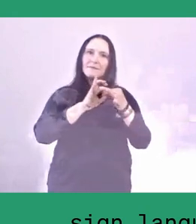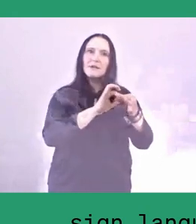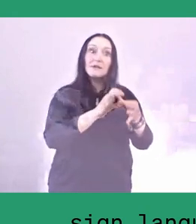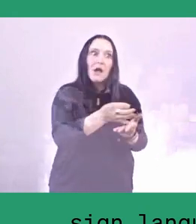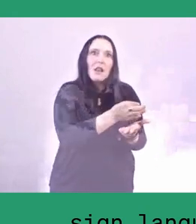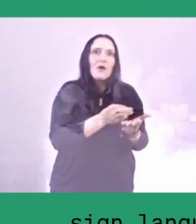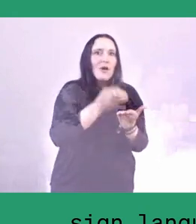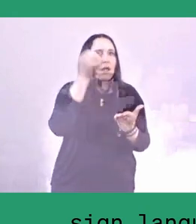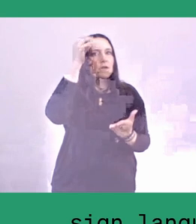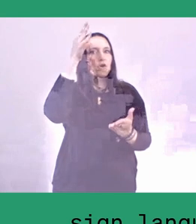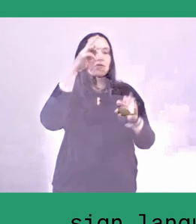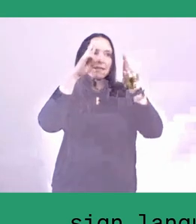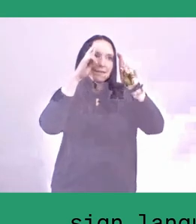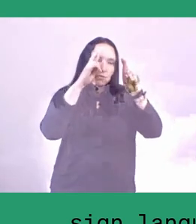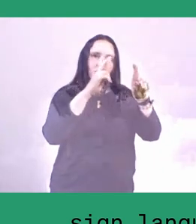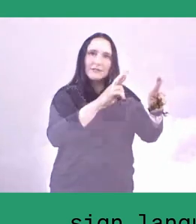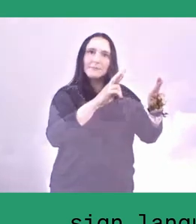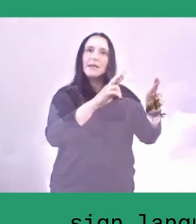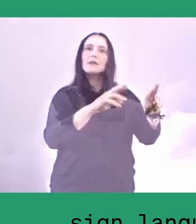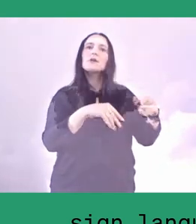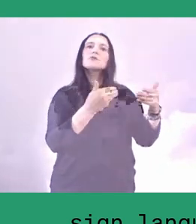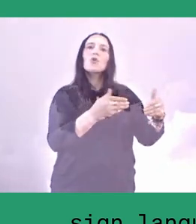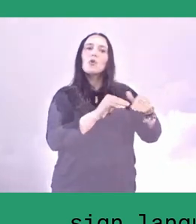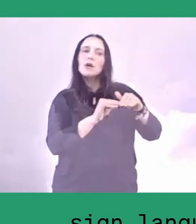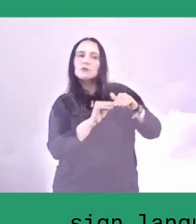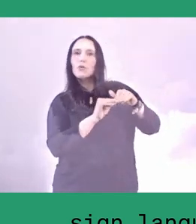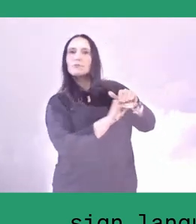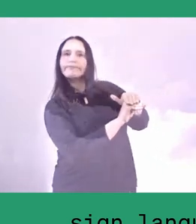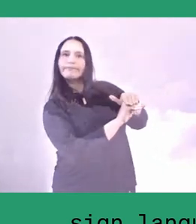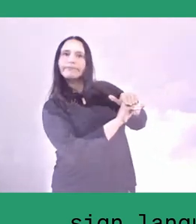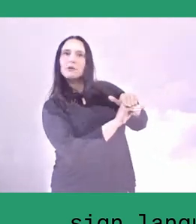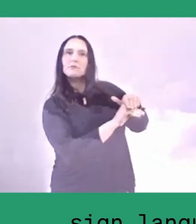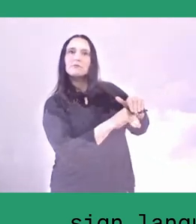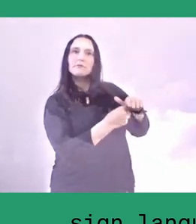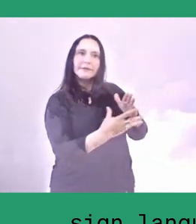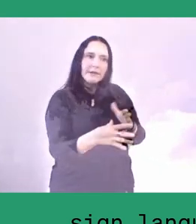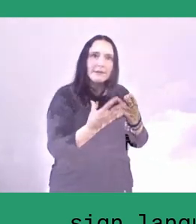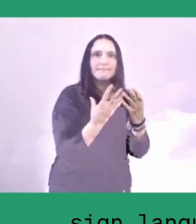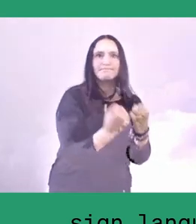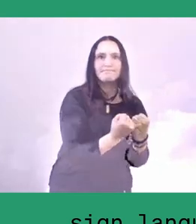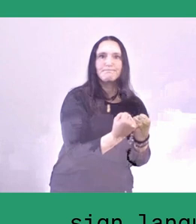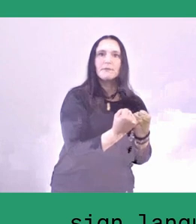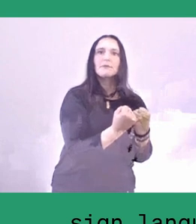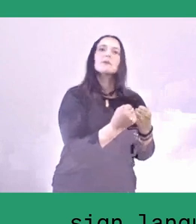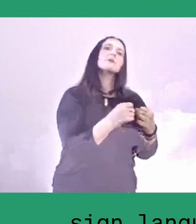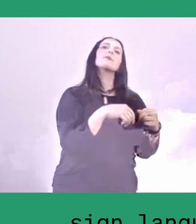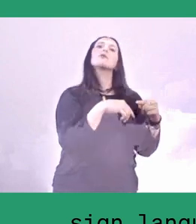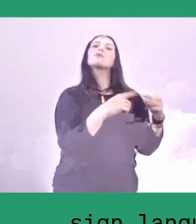it has to with how do we preserve it, but at the same time how do we also disseminate it.